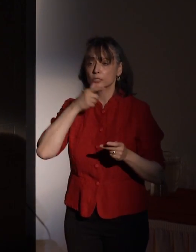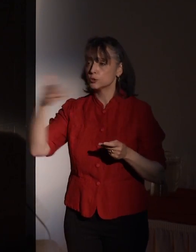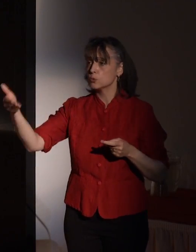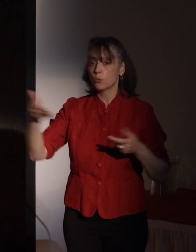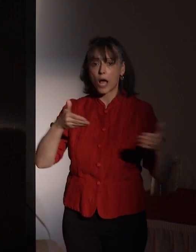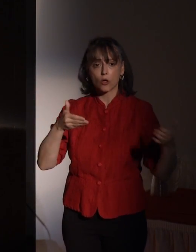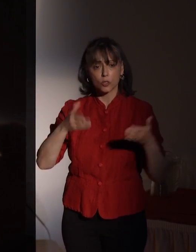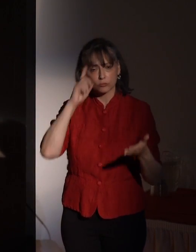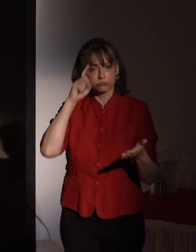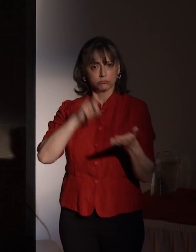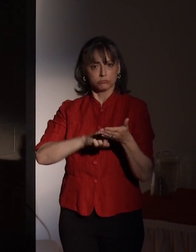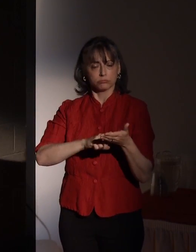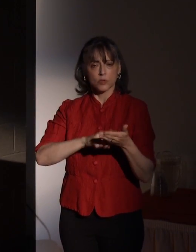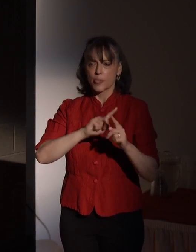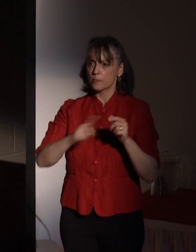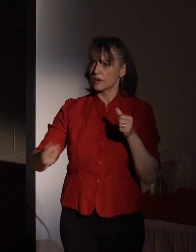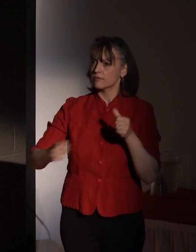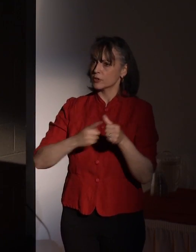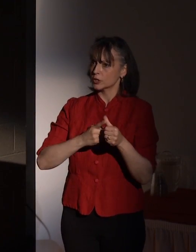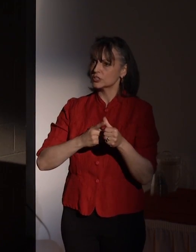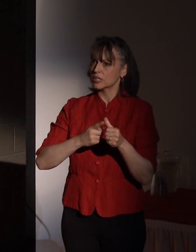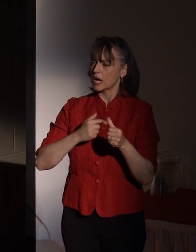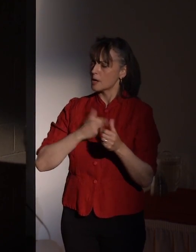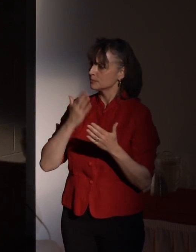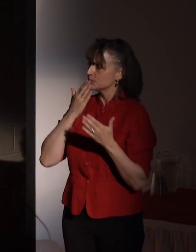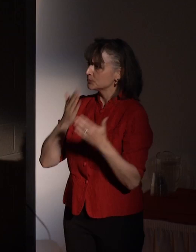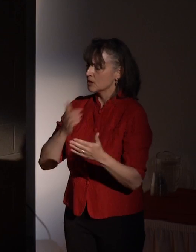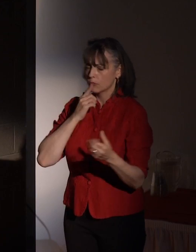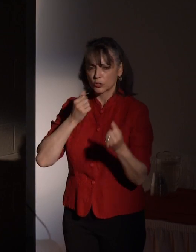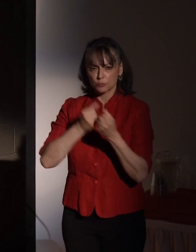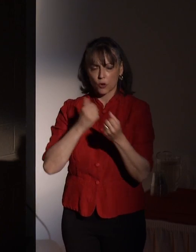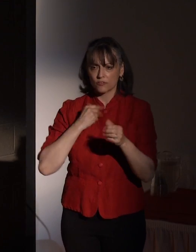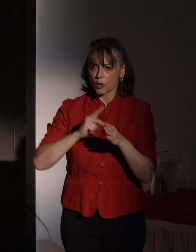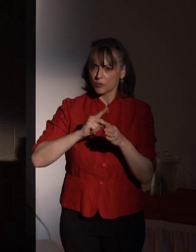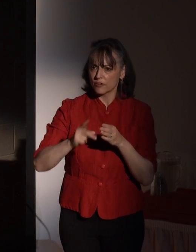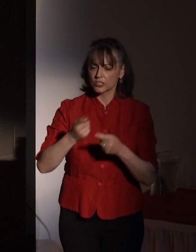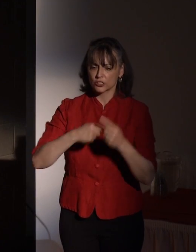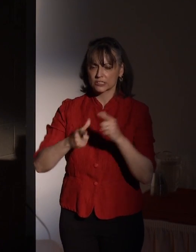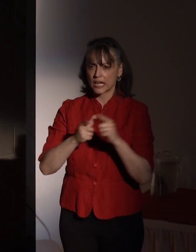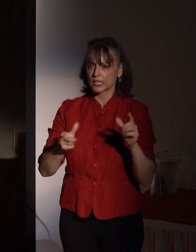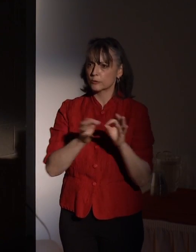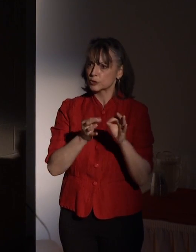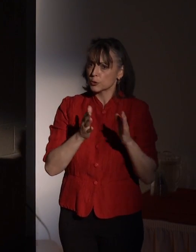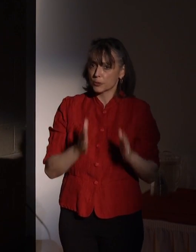but first of all I am grateful for the support of our professional sign language interpreters without whom this